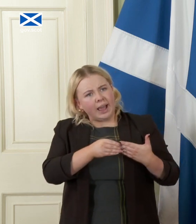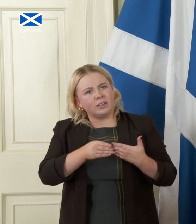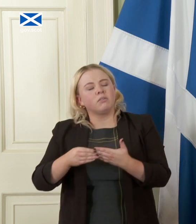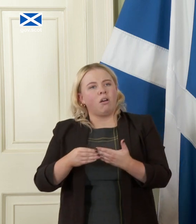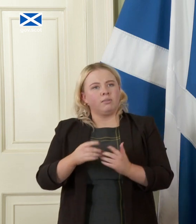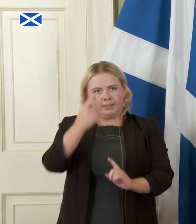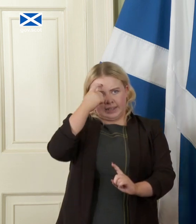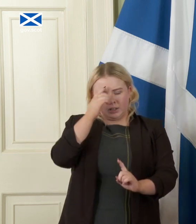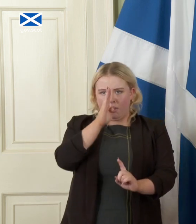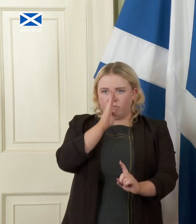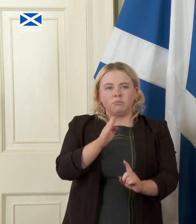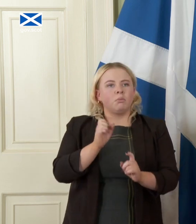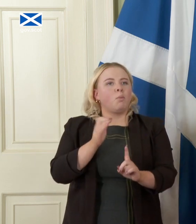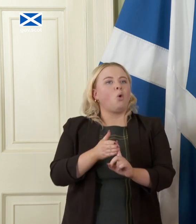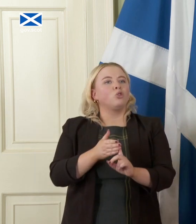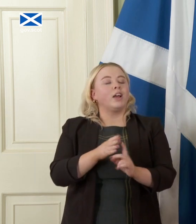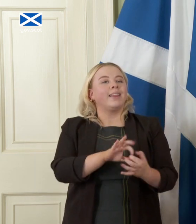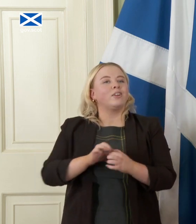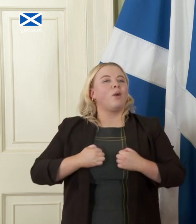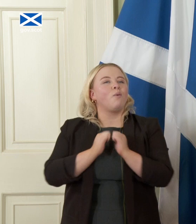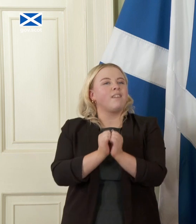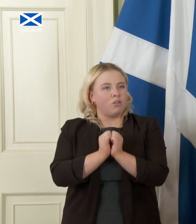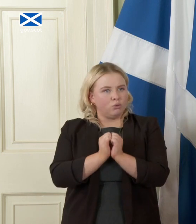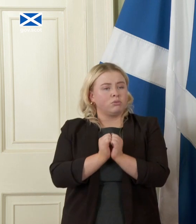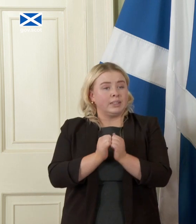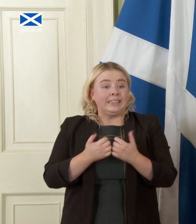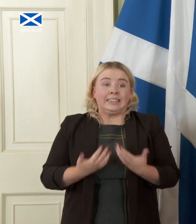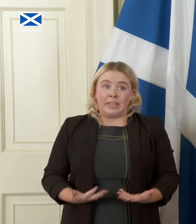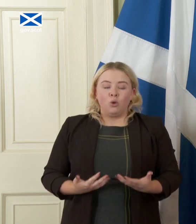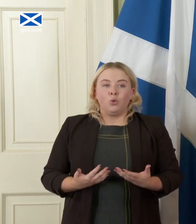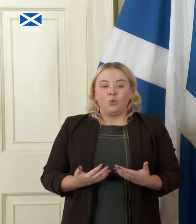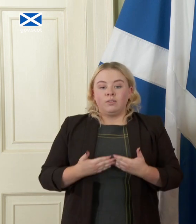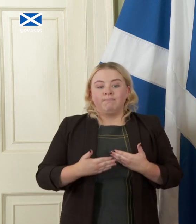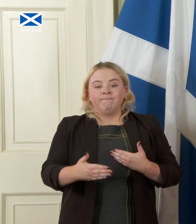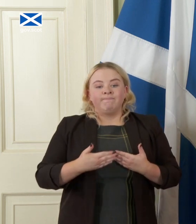with our values right now we are facing another period of a UK government trying to balance the